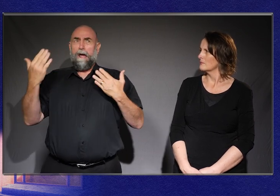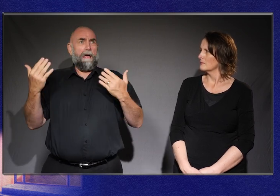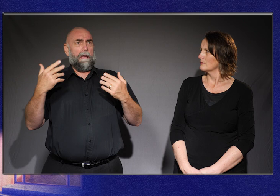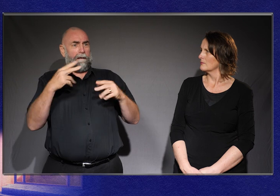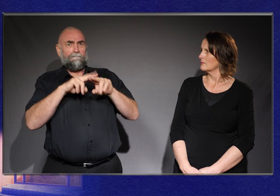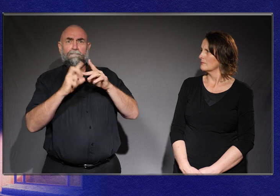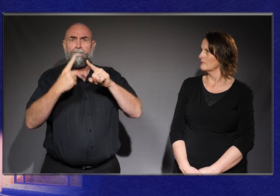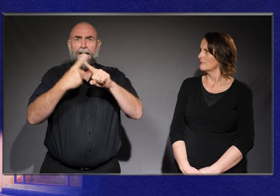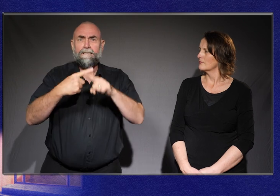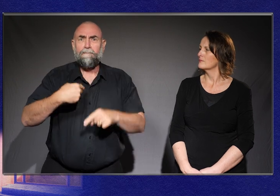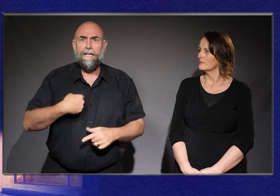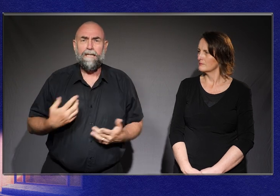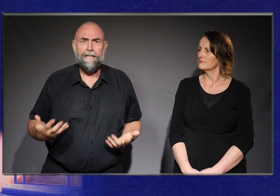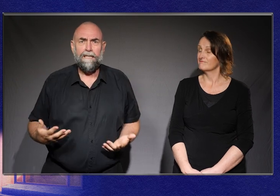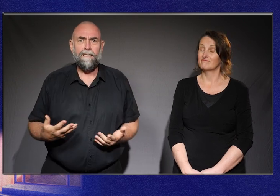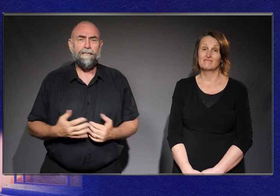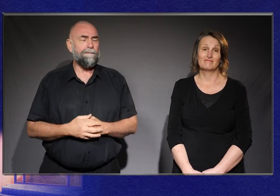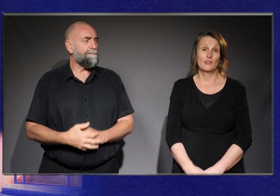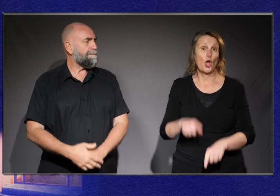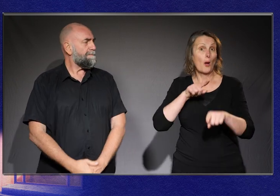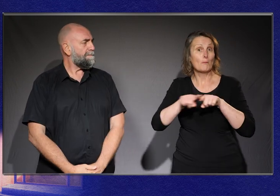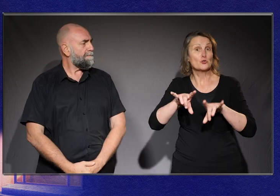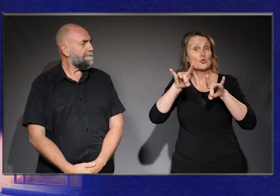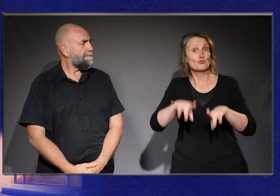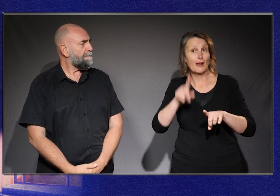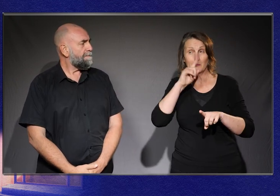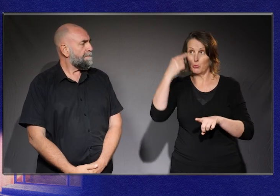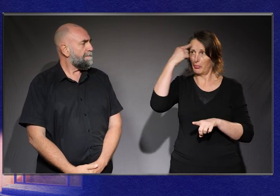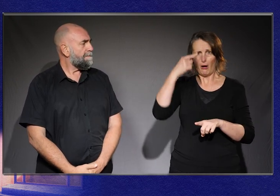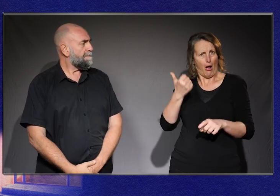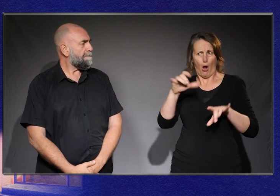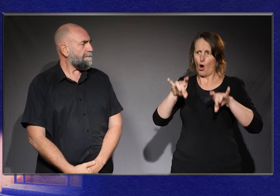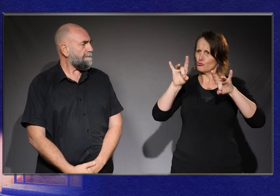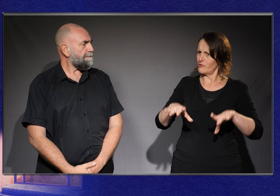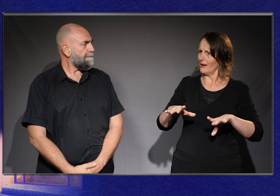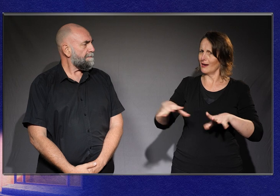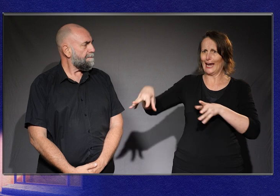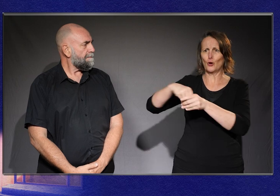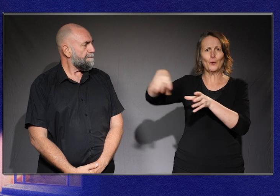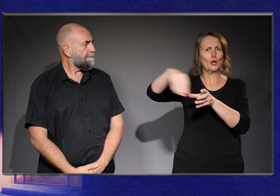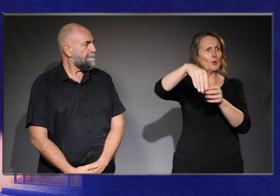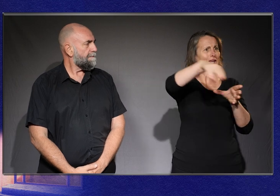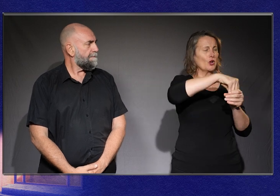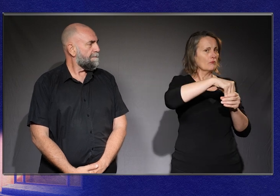And I reckon most Australians think we have an inclusive society, but we do still practise segregation.